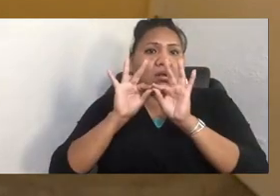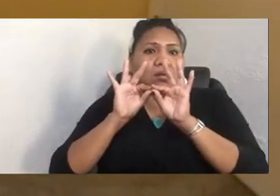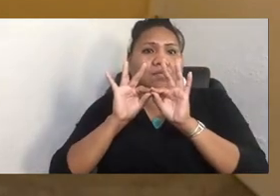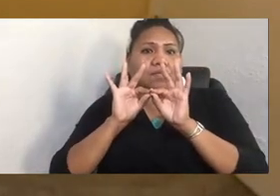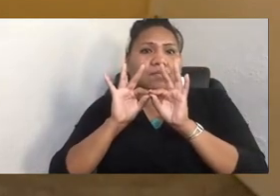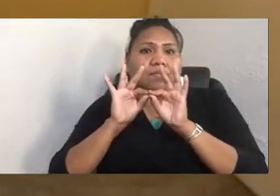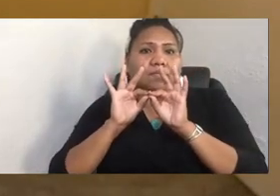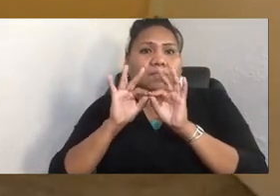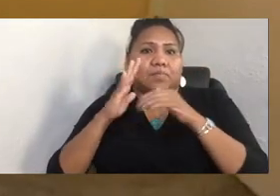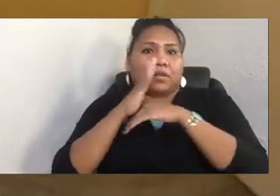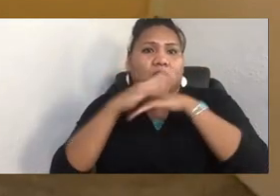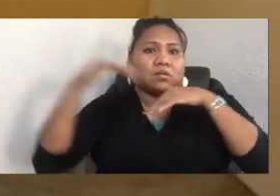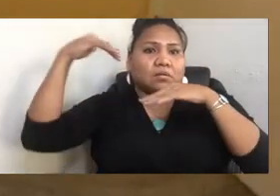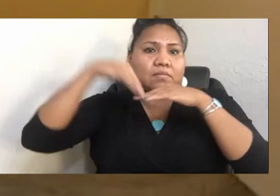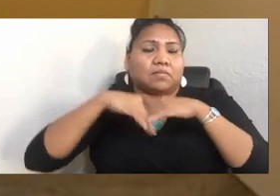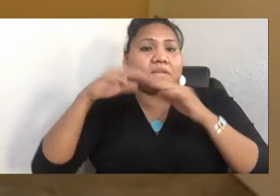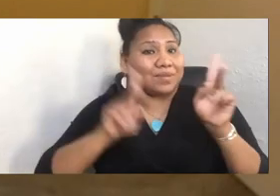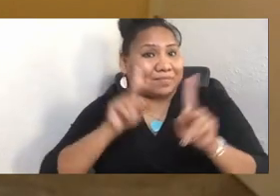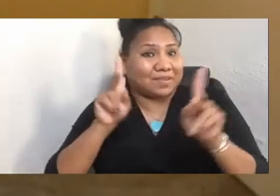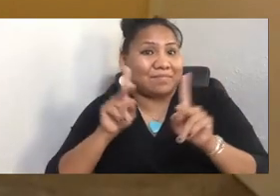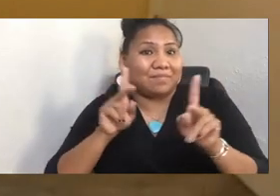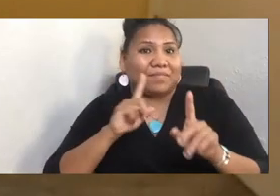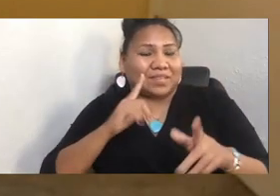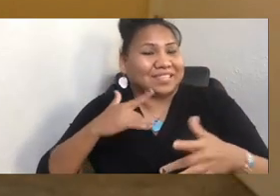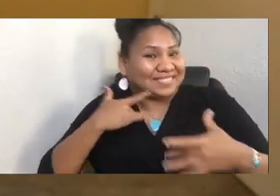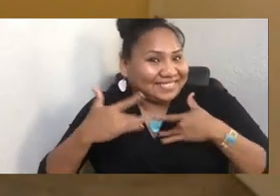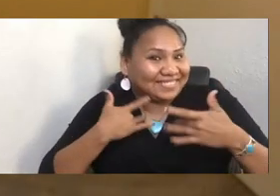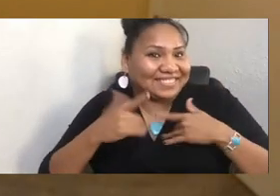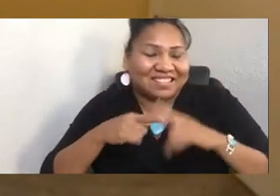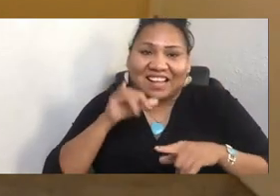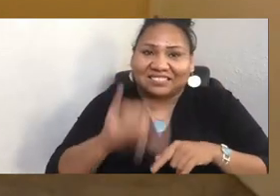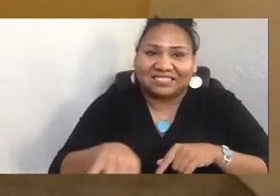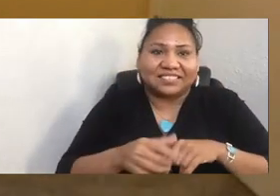But I'm really excited about that. She's the co-host of our podcast.